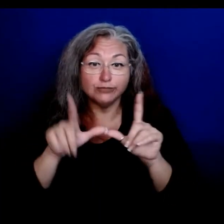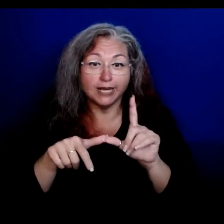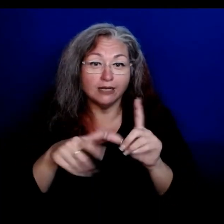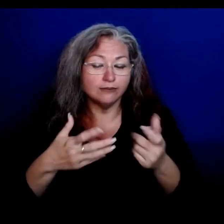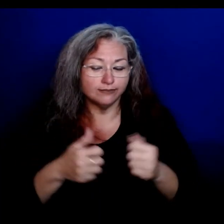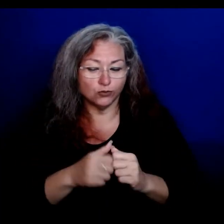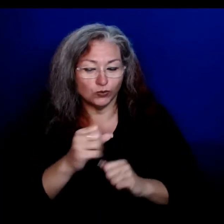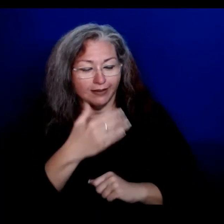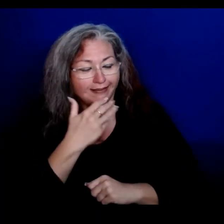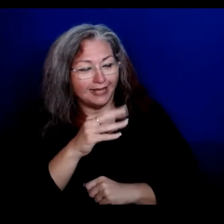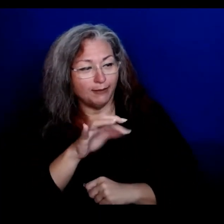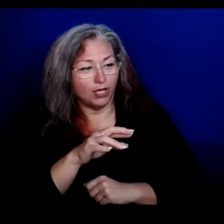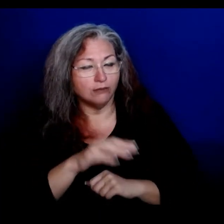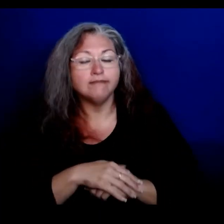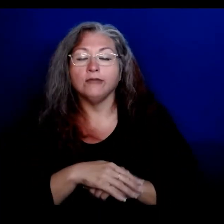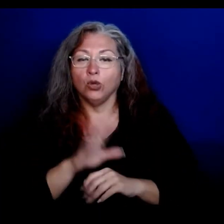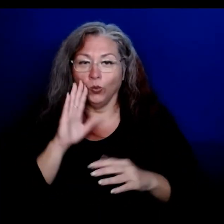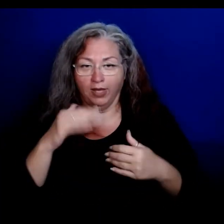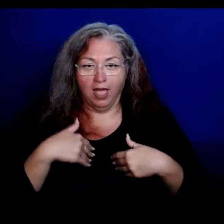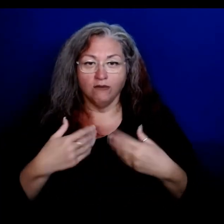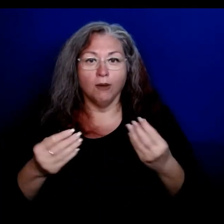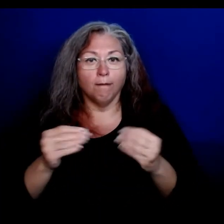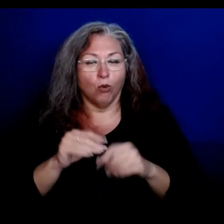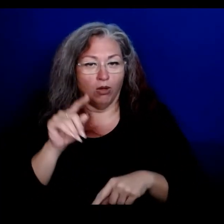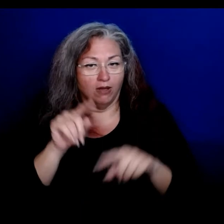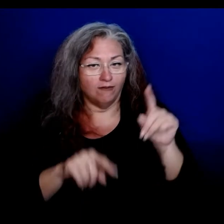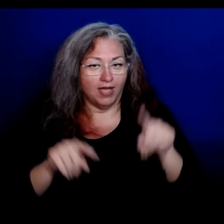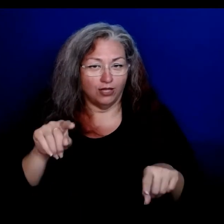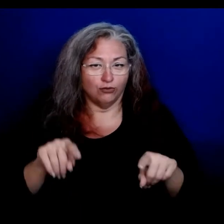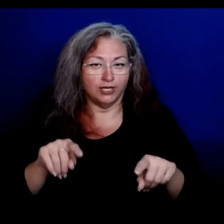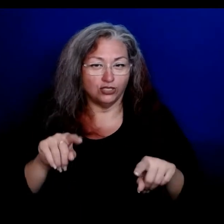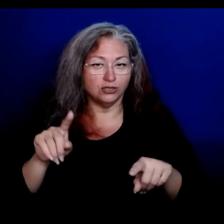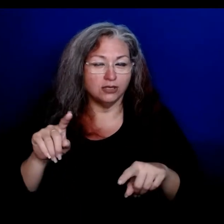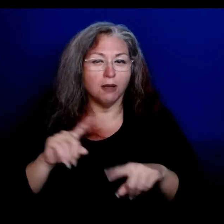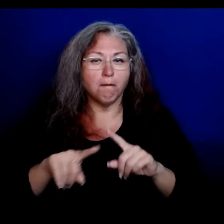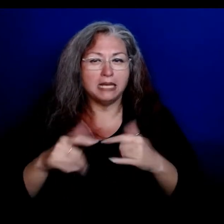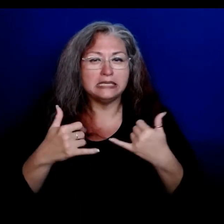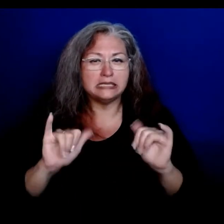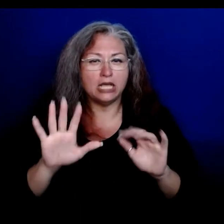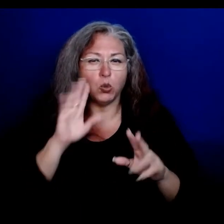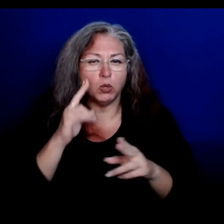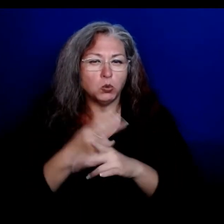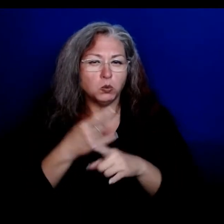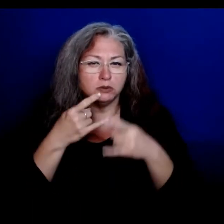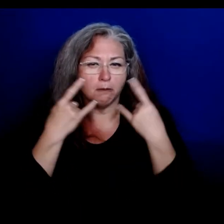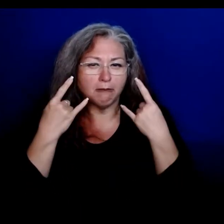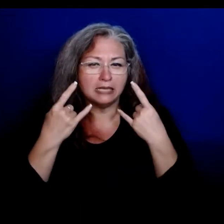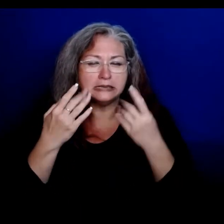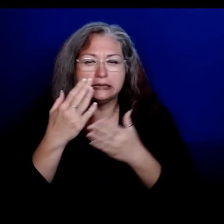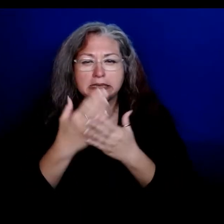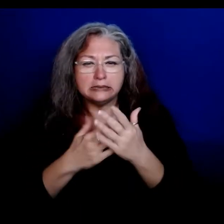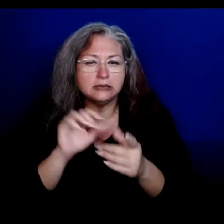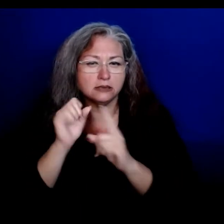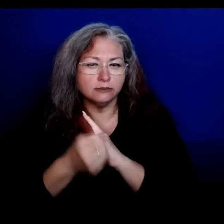Thanks Mayor There will be a lot more variation than there has been, but we will still be using masks in some situations